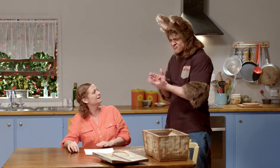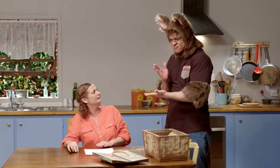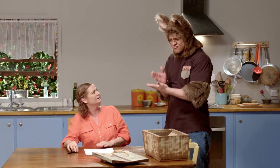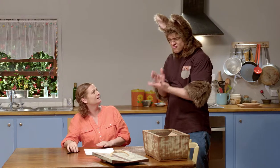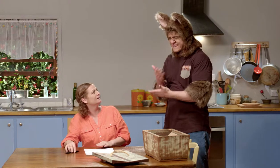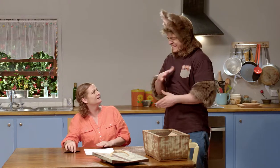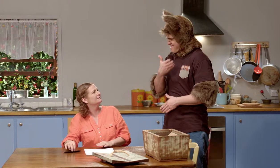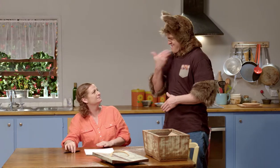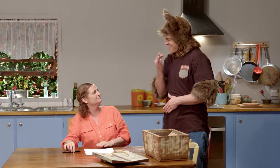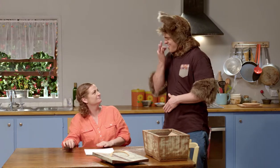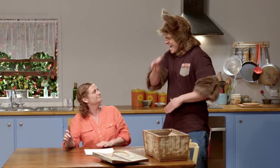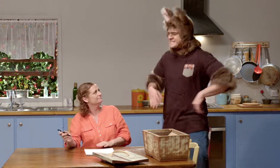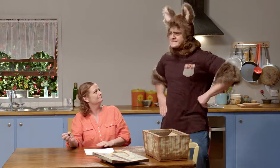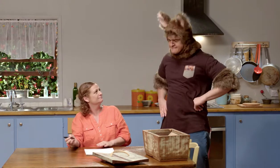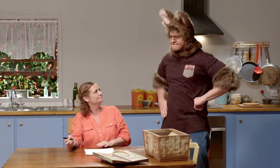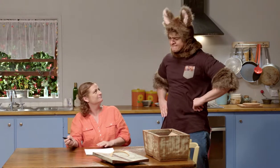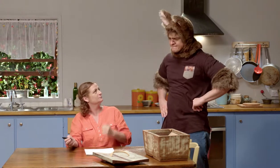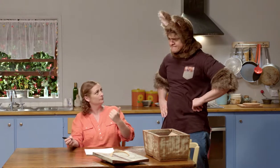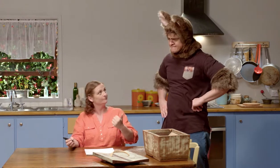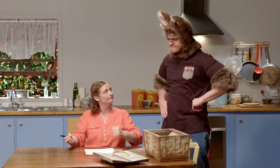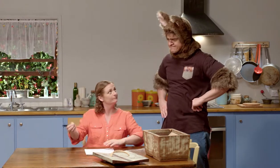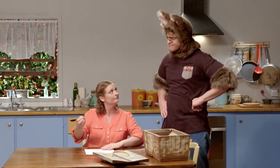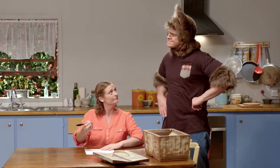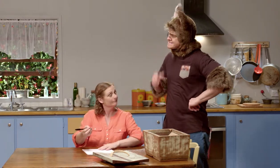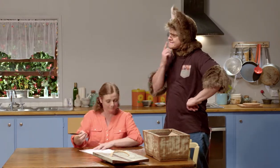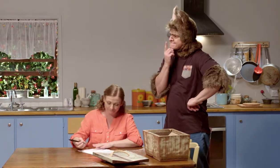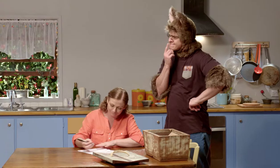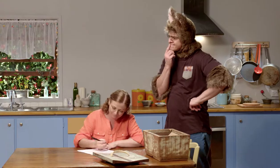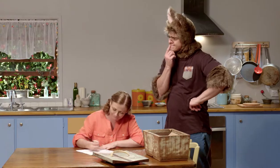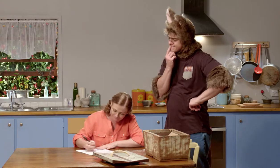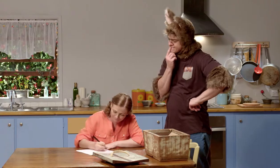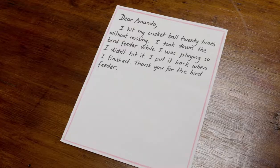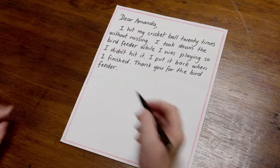You're right, Sally. We do need to be polite when asking. Great.